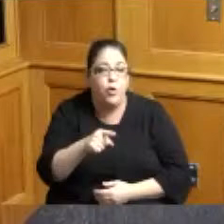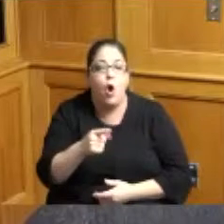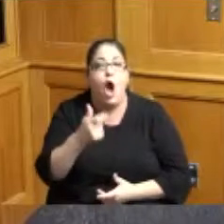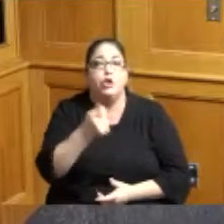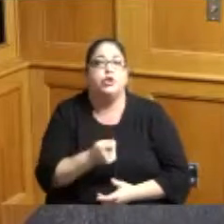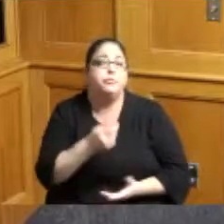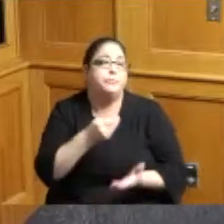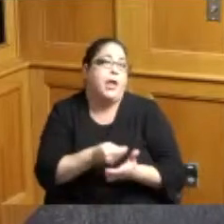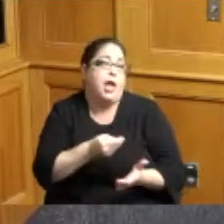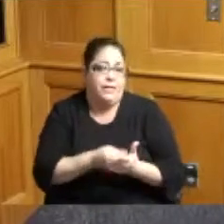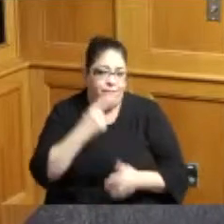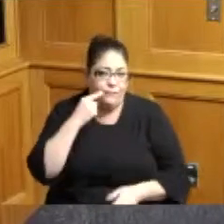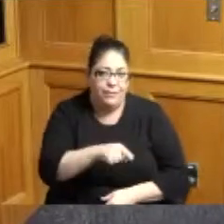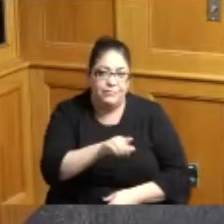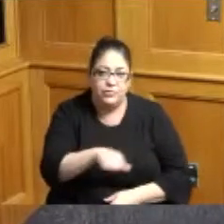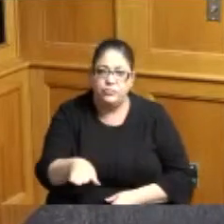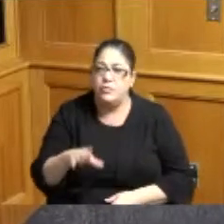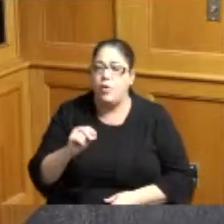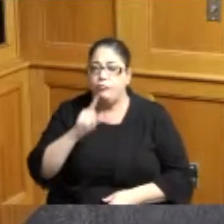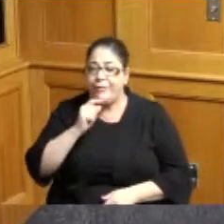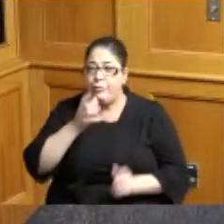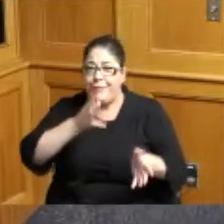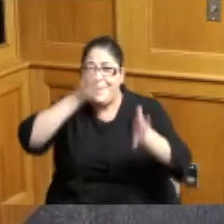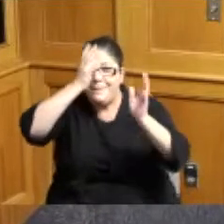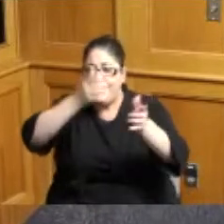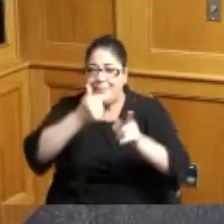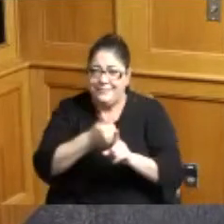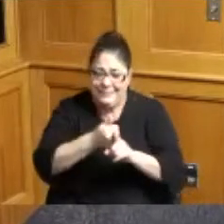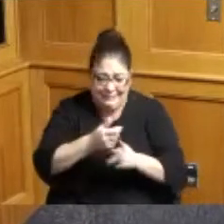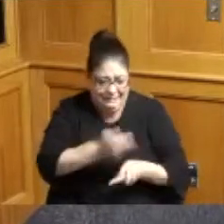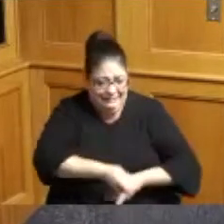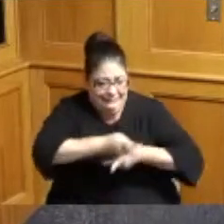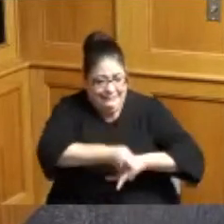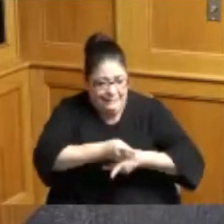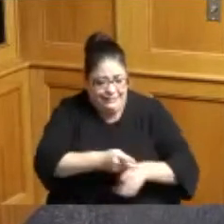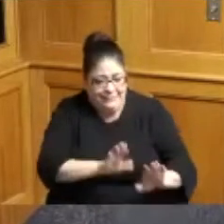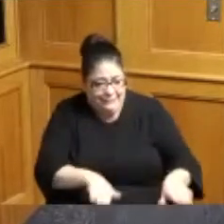more grandparents than ever taking care of these young children and our emphasis is